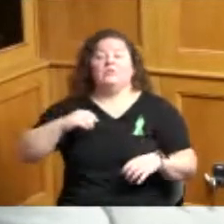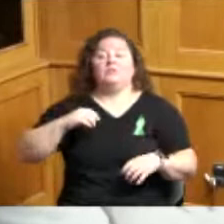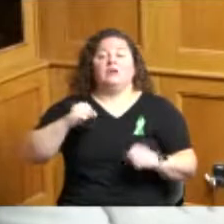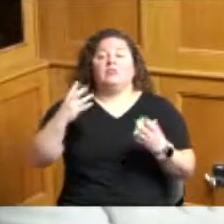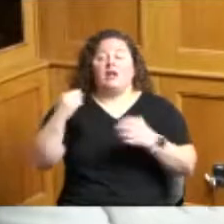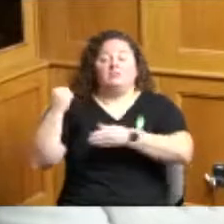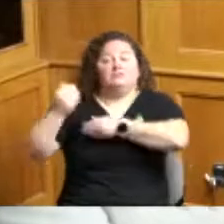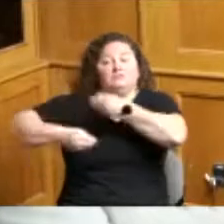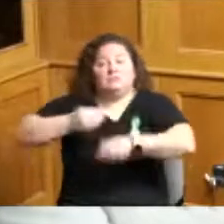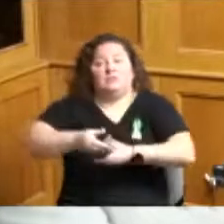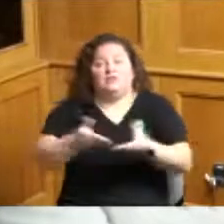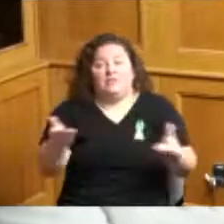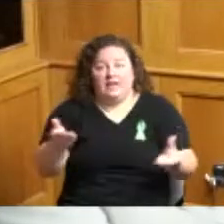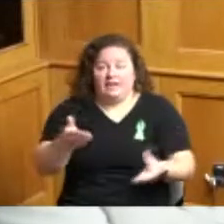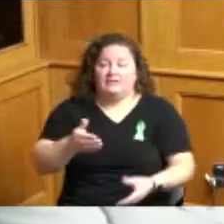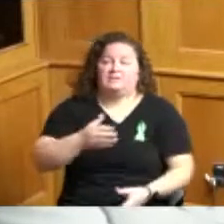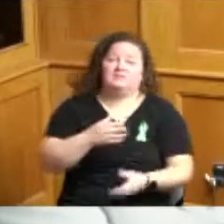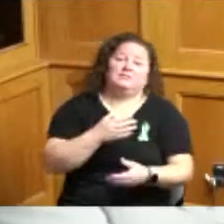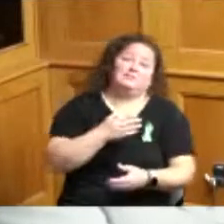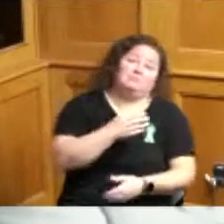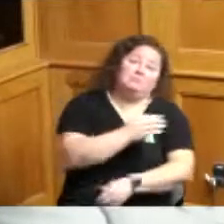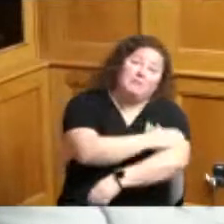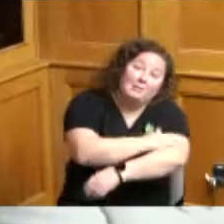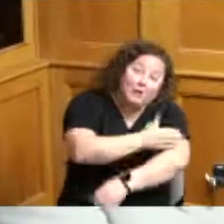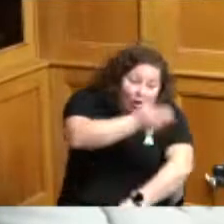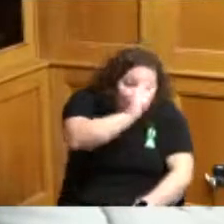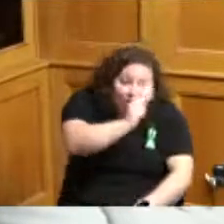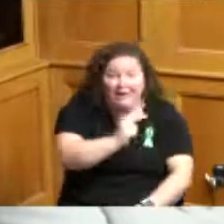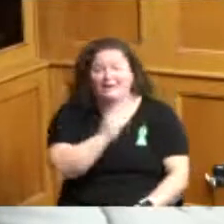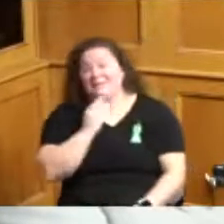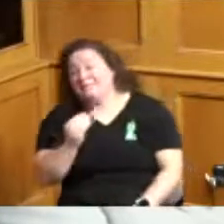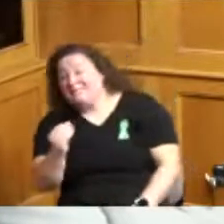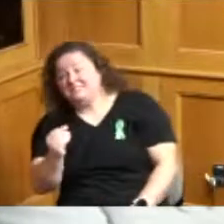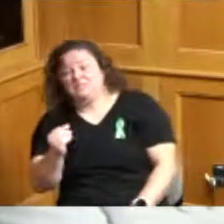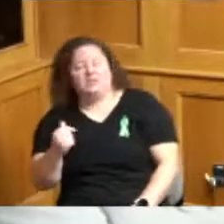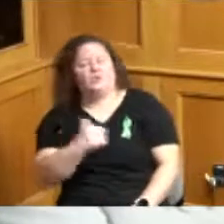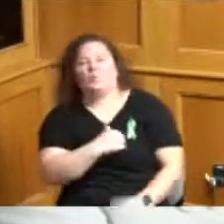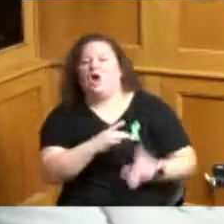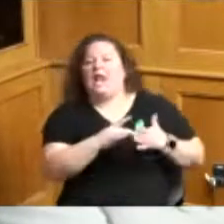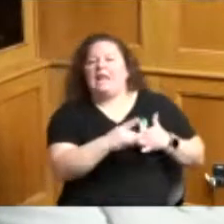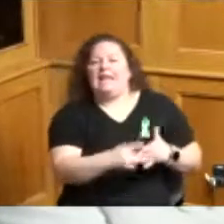pressure diabetes you name it we're leading we're always leading in the wrong areas we don't want